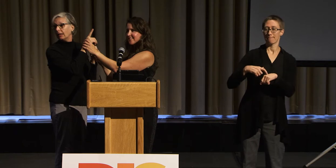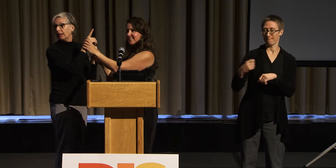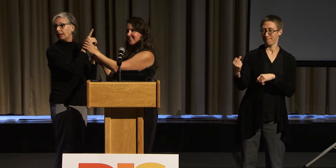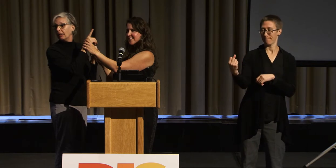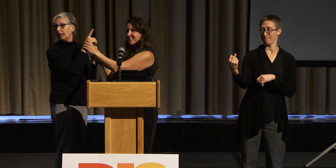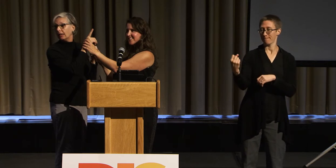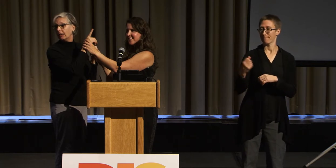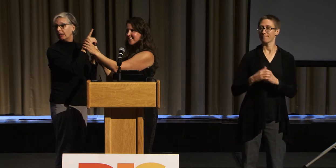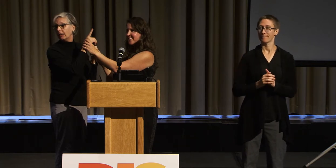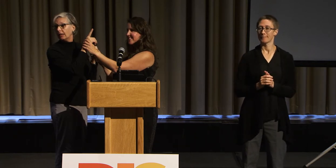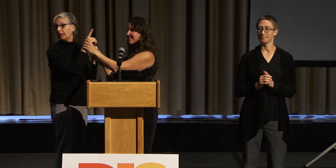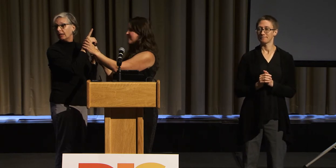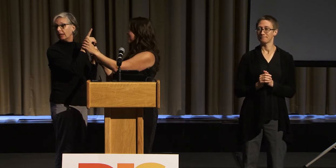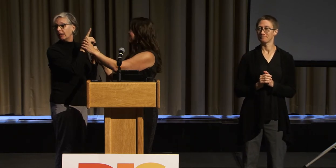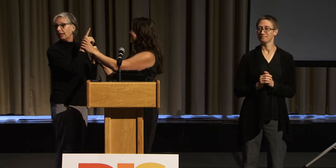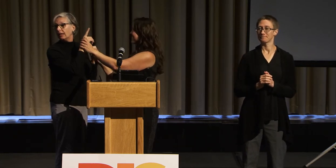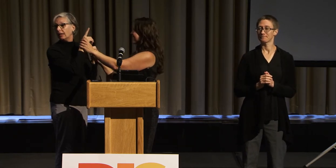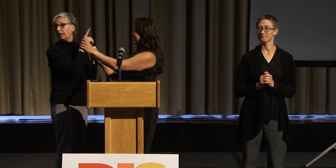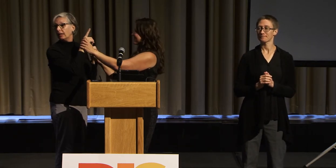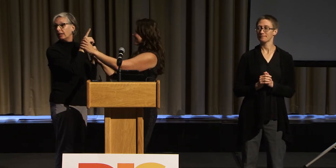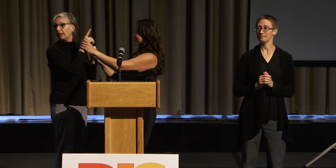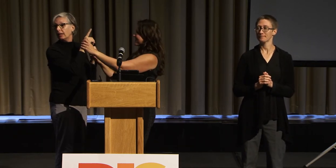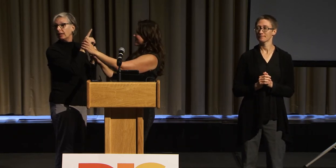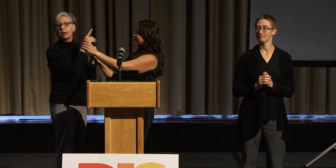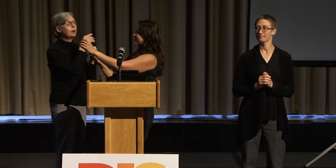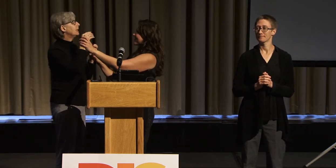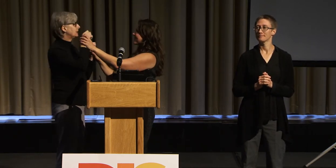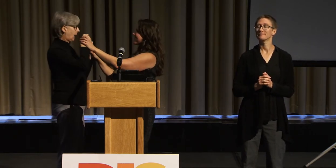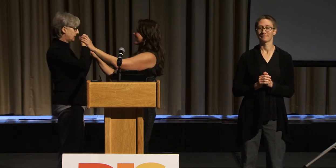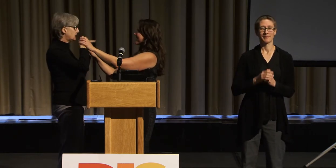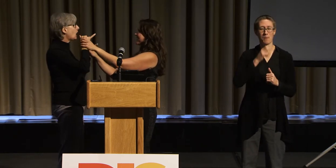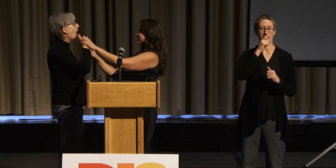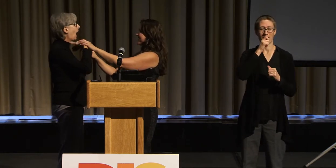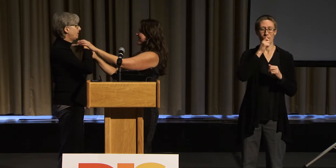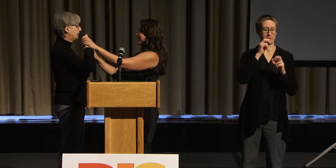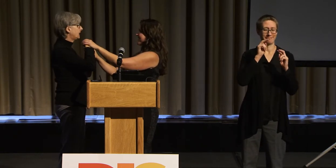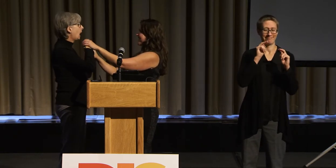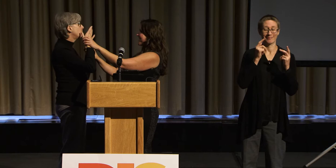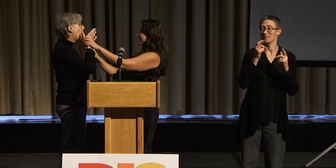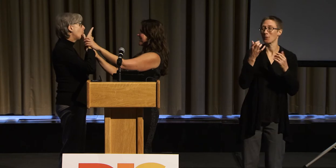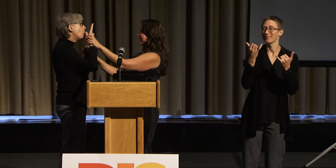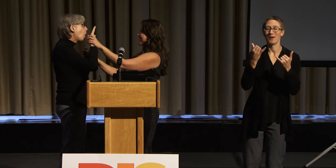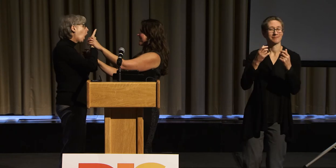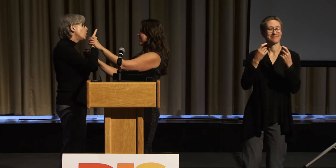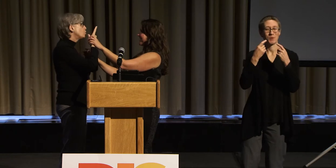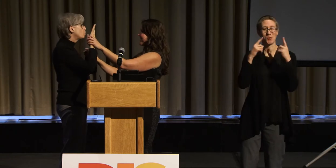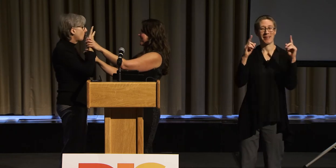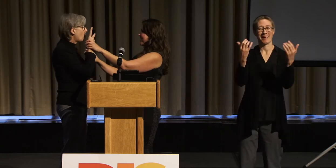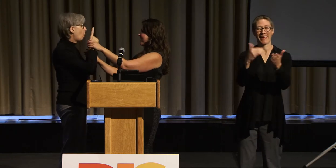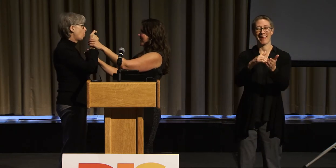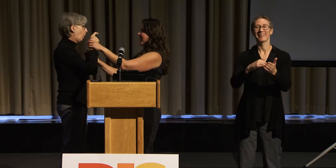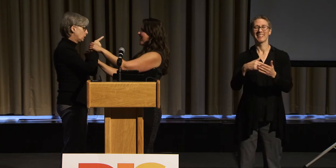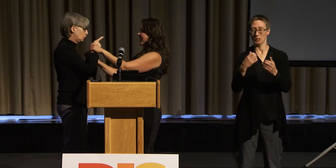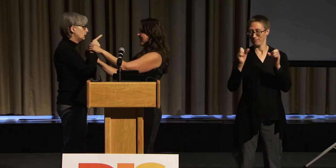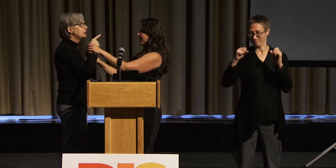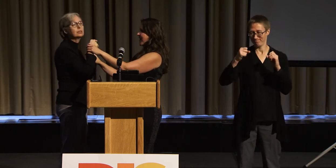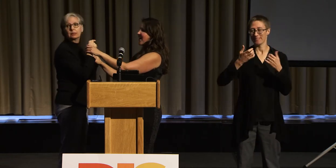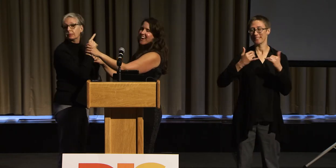Hello. OK. Yes, you still have time. We have time for maybe one or two more questions. Yes? OK.